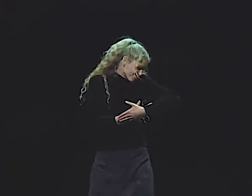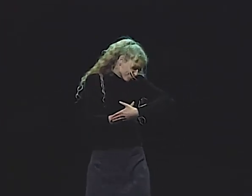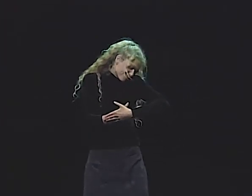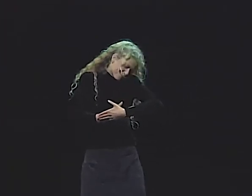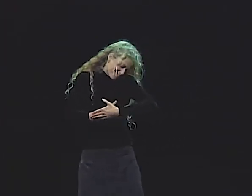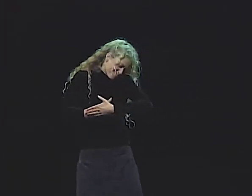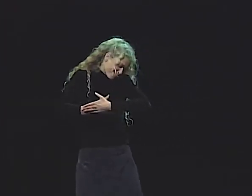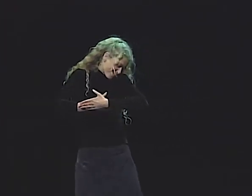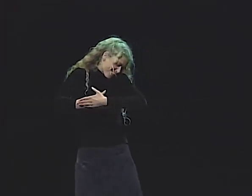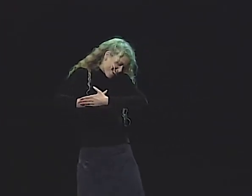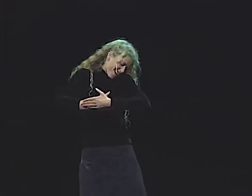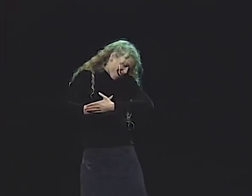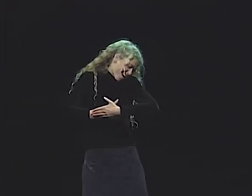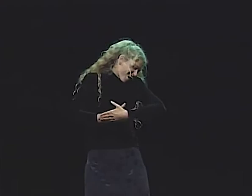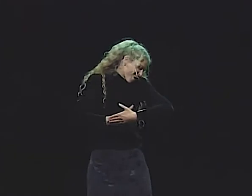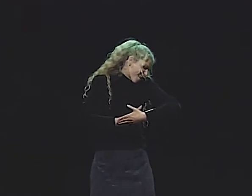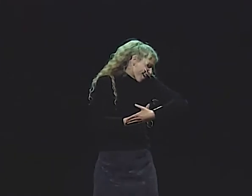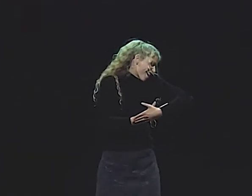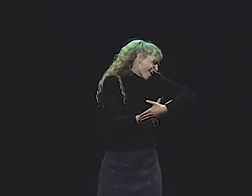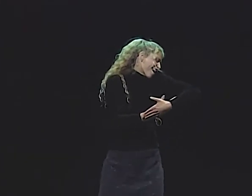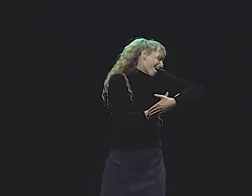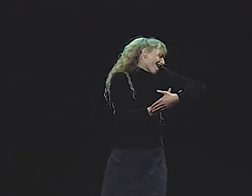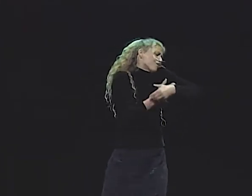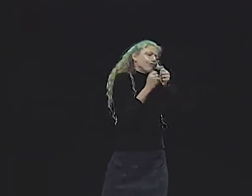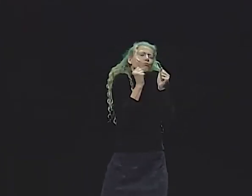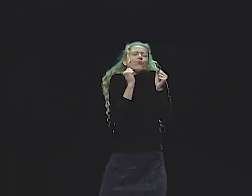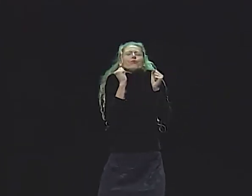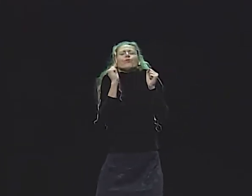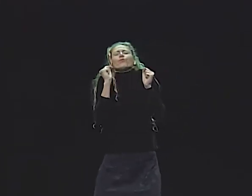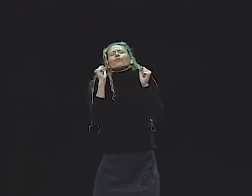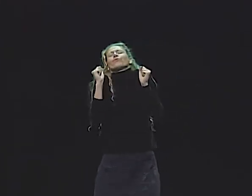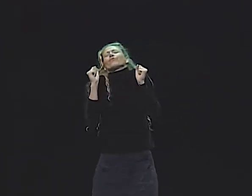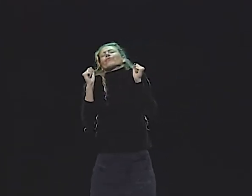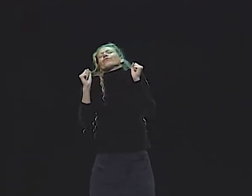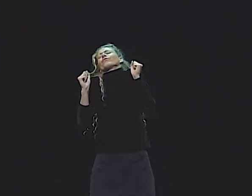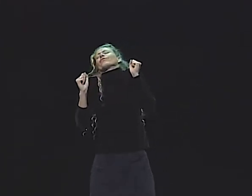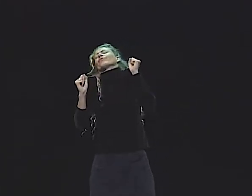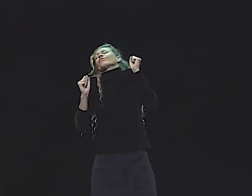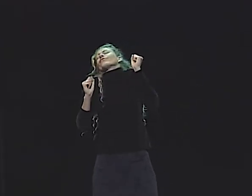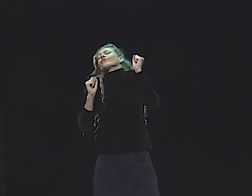AND THEN BORN, BORN TO A LOVING MOTHER WHO LOOKED AT HER ADORINGLY...